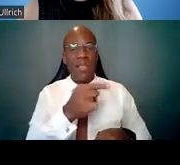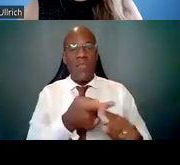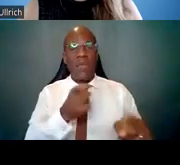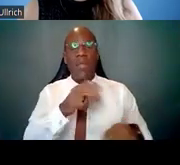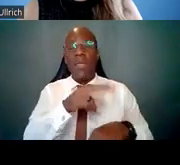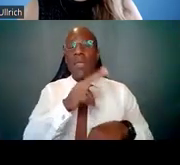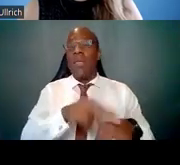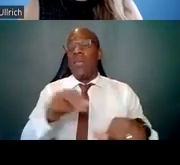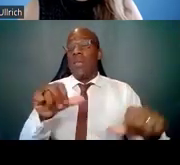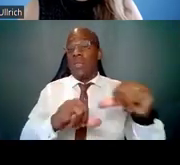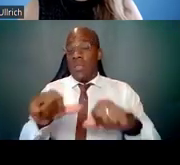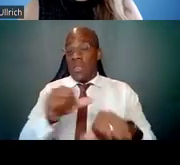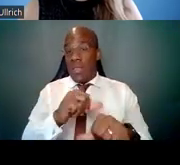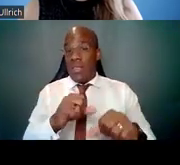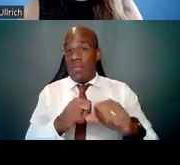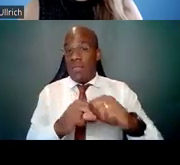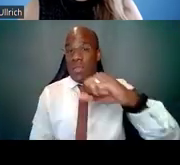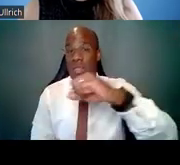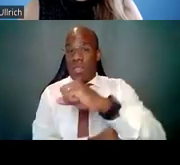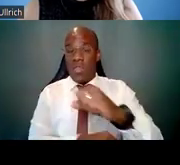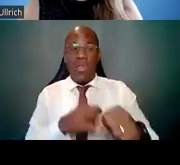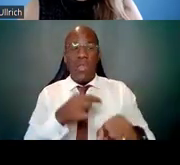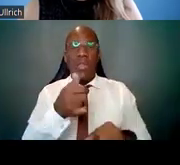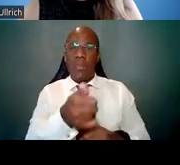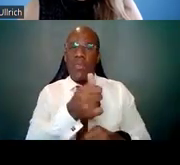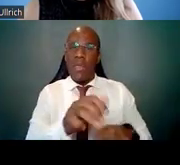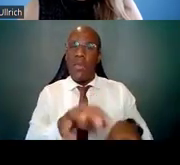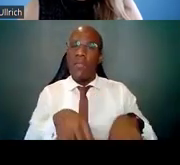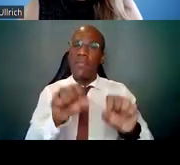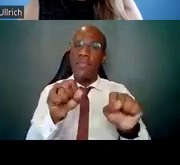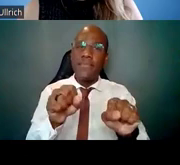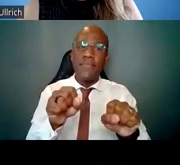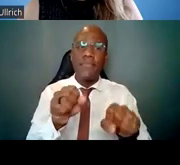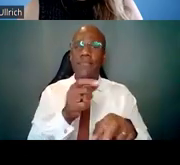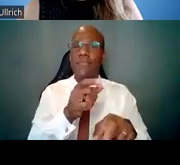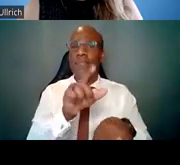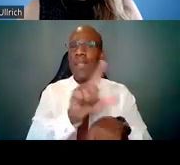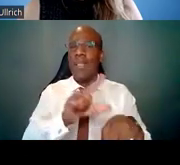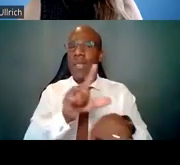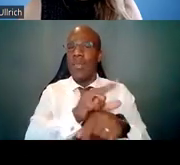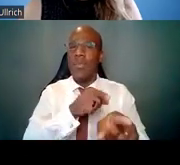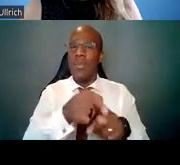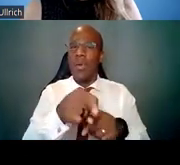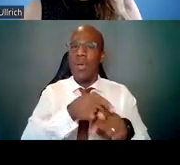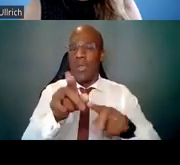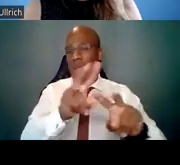which conducts a labor market analysis to determine the groups that are underrepresented